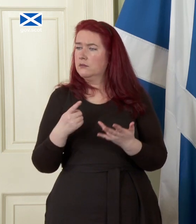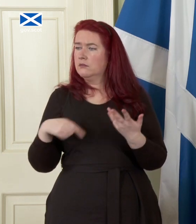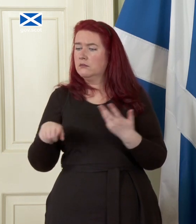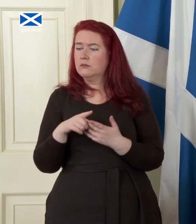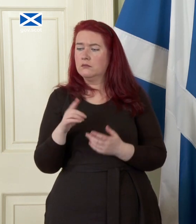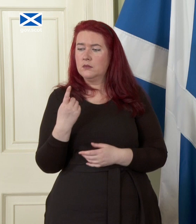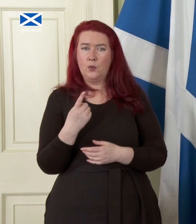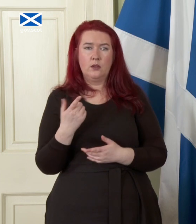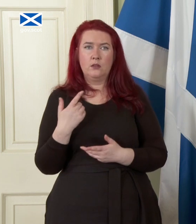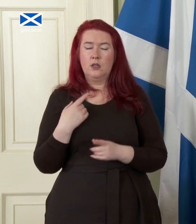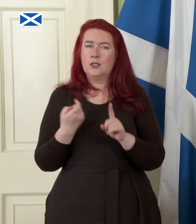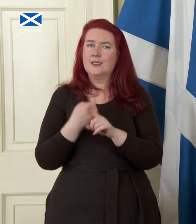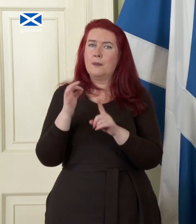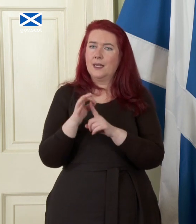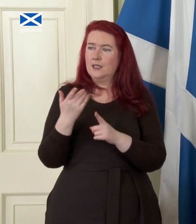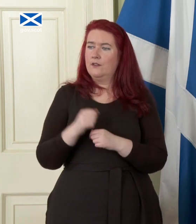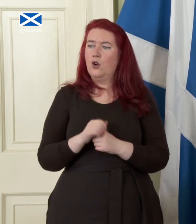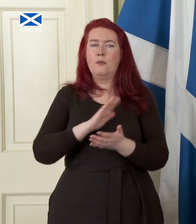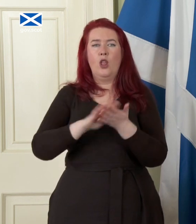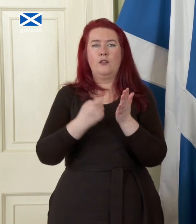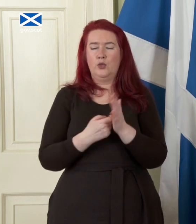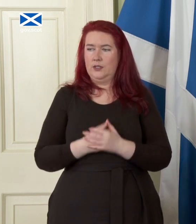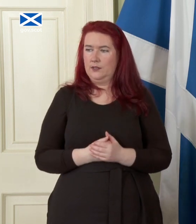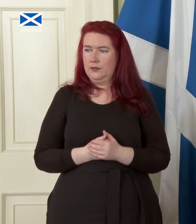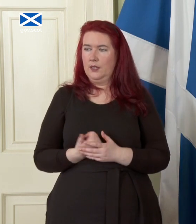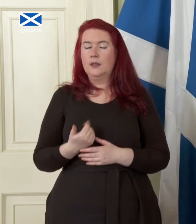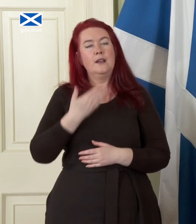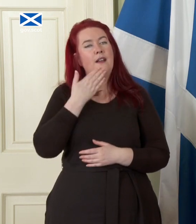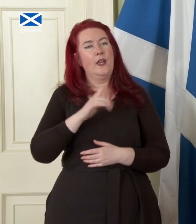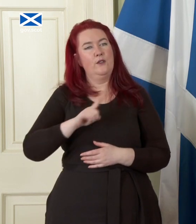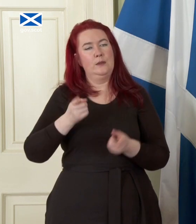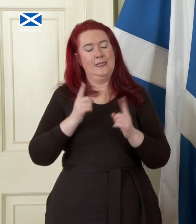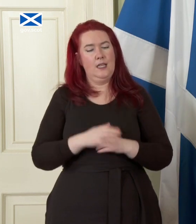ask a question Christine Patterson from Holyrood thanks press Minister can I ask if the Supreme